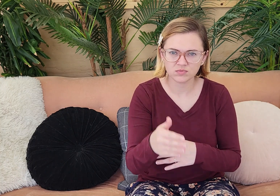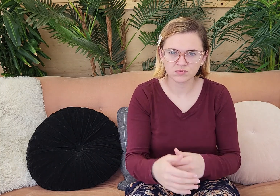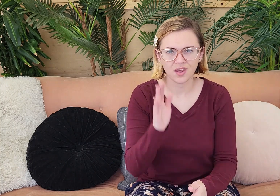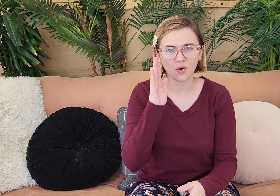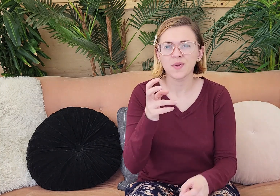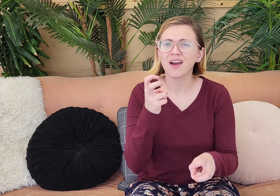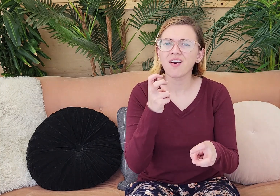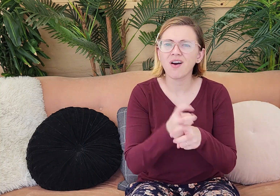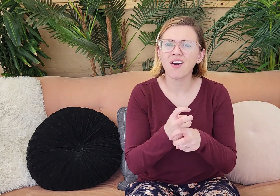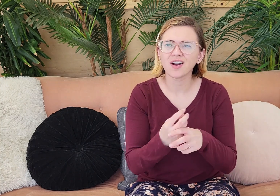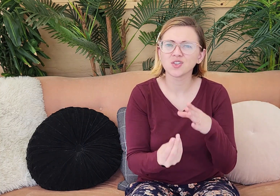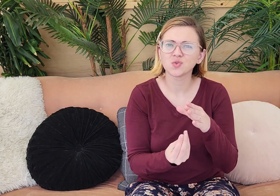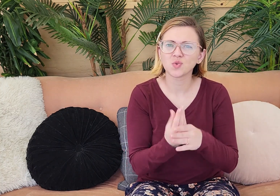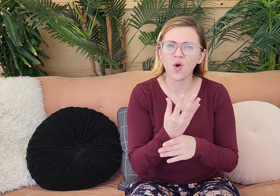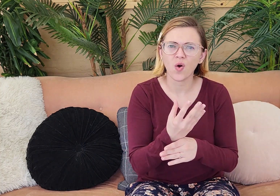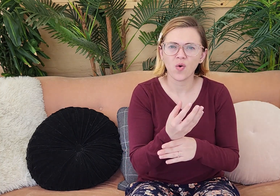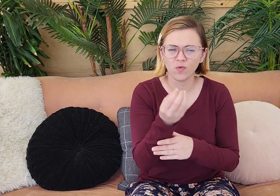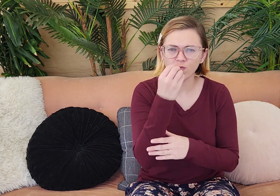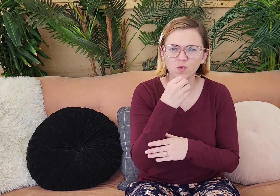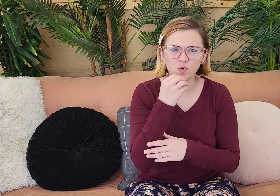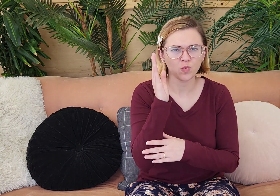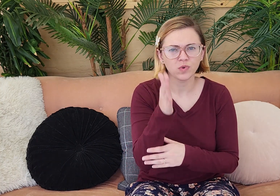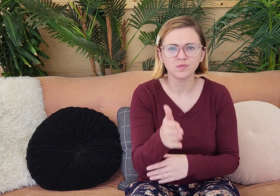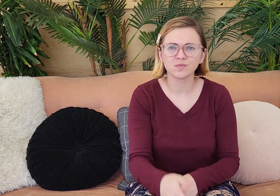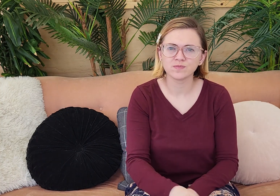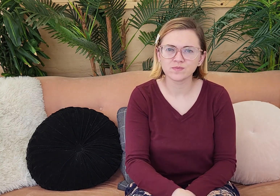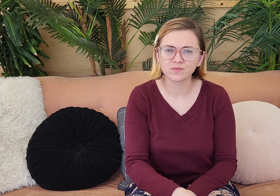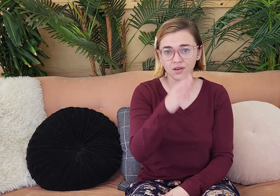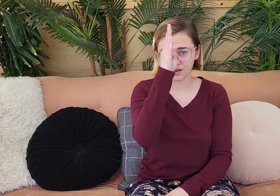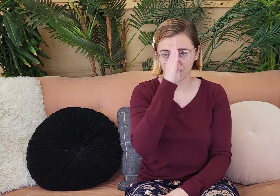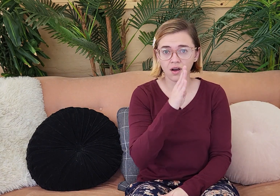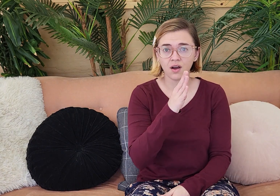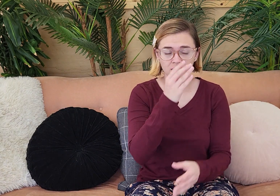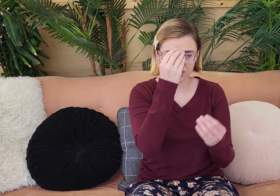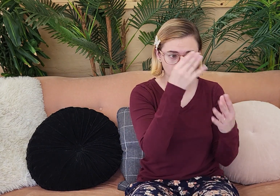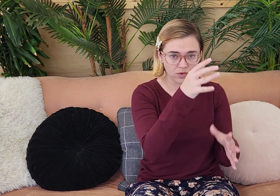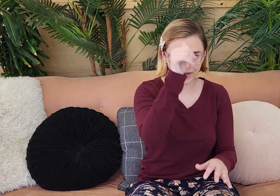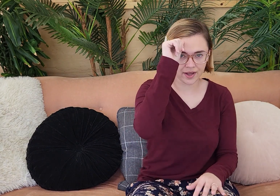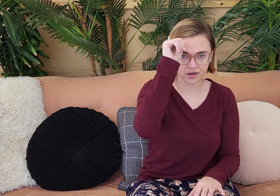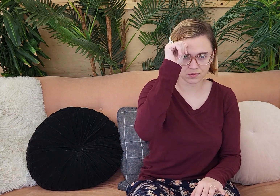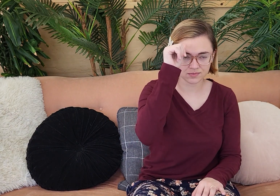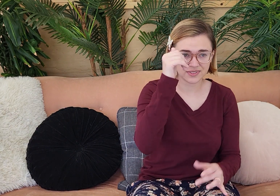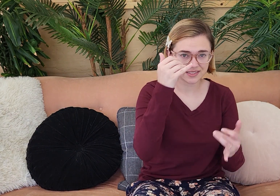s will hurt you. It's going to be hard to grow food. And God,